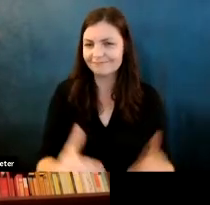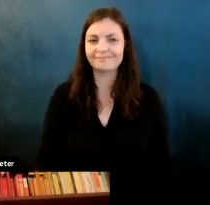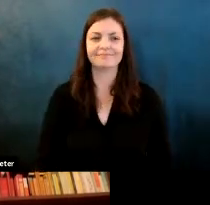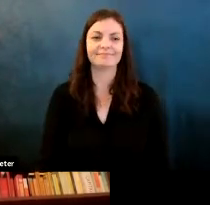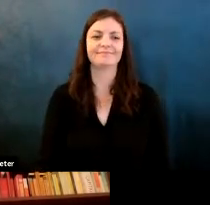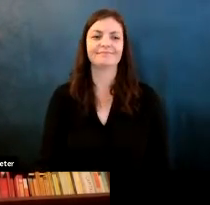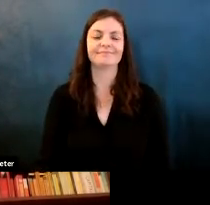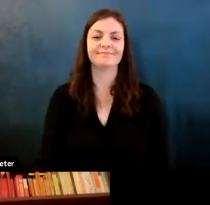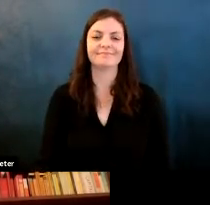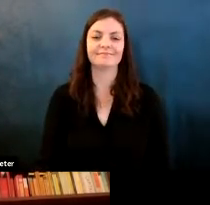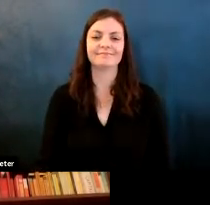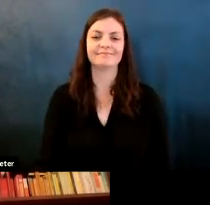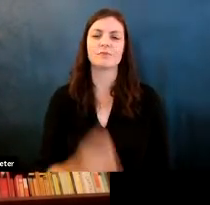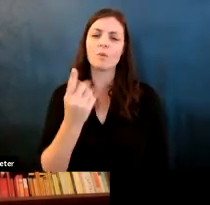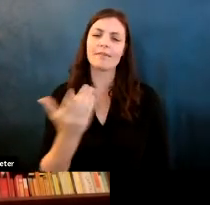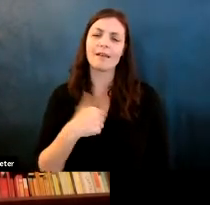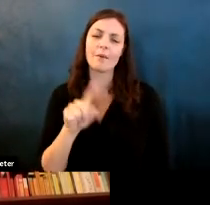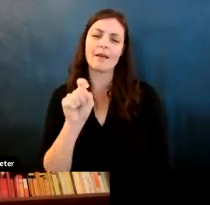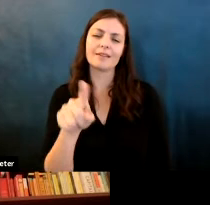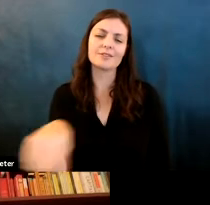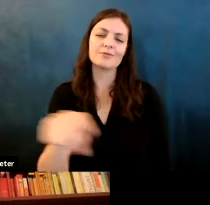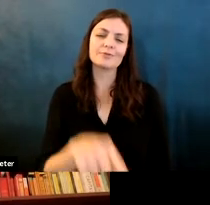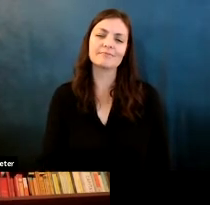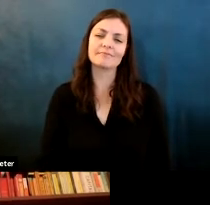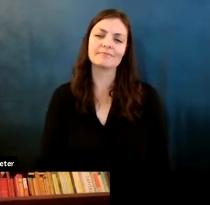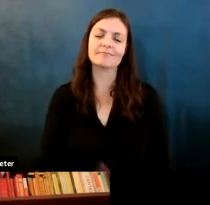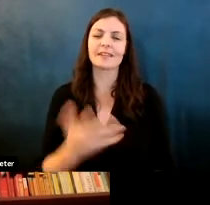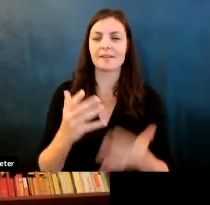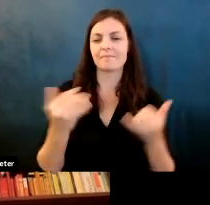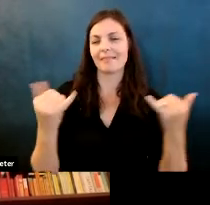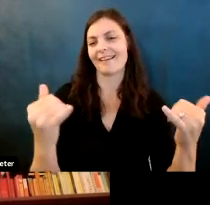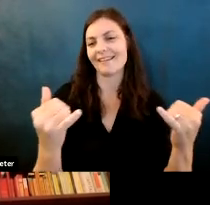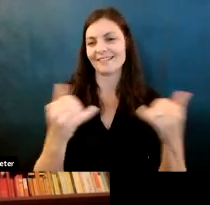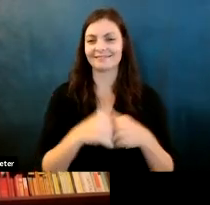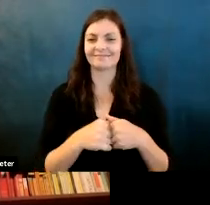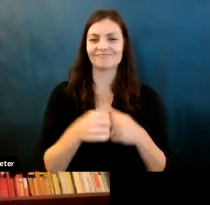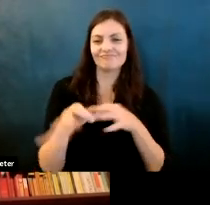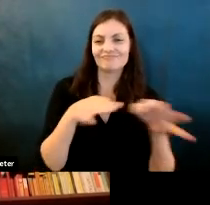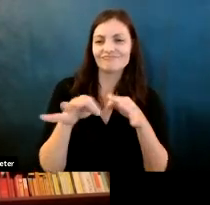Martin Wattenberg: So one thing I would ask you, is you know i'm sort of playing this up as I describe it, and giving them personalities, but.